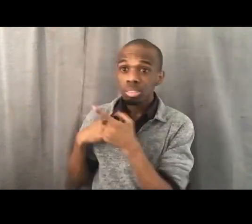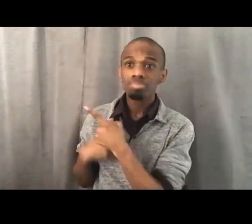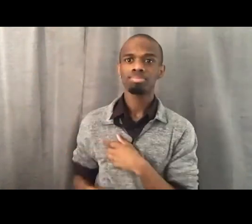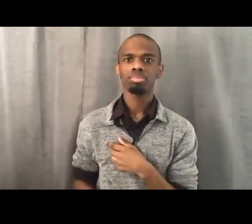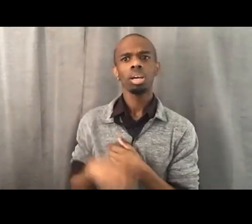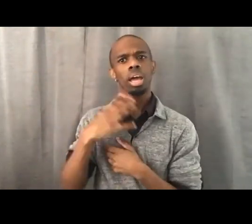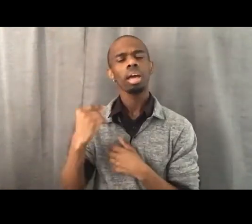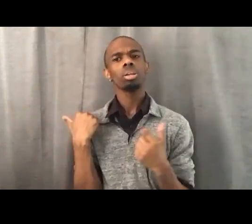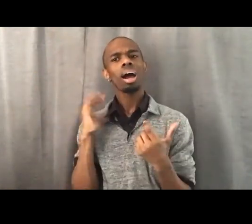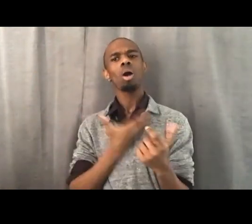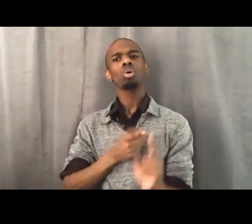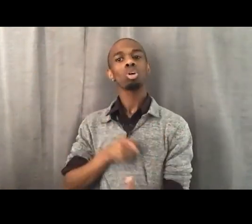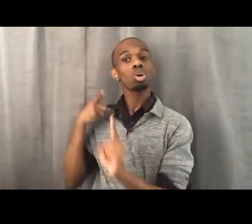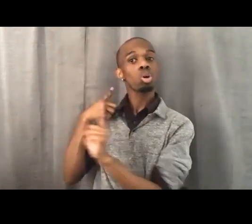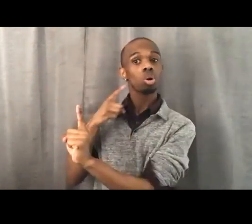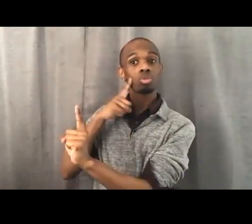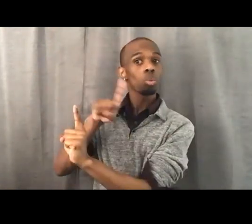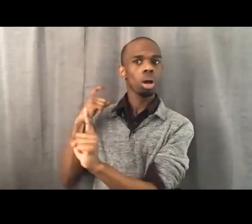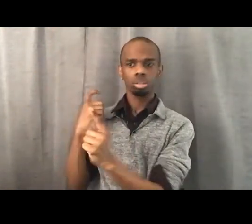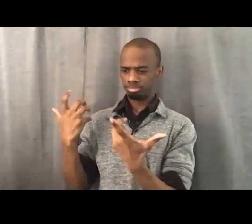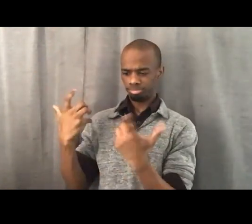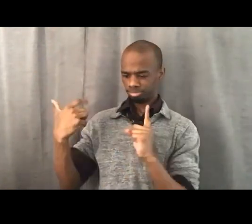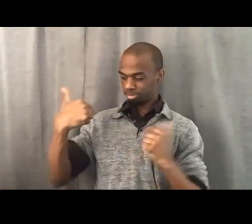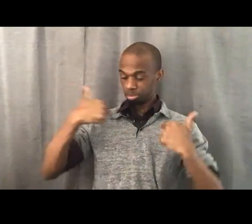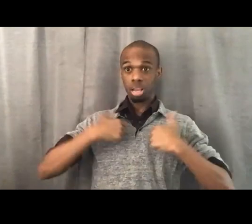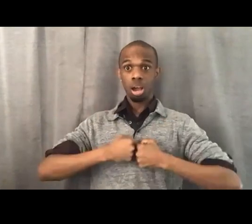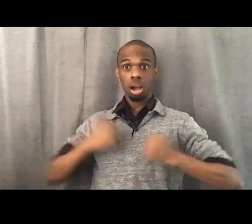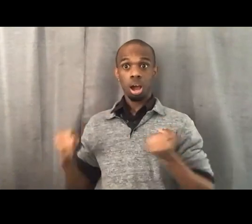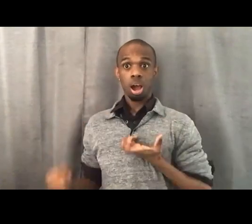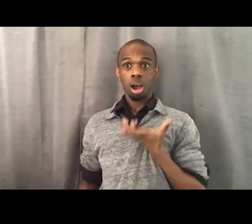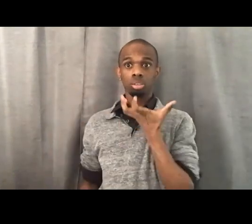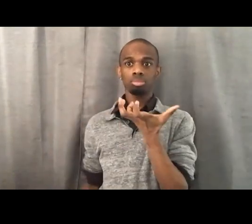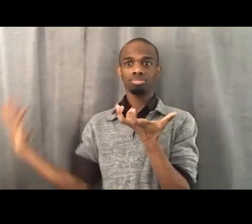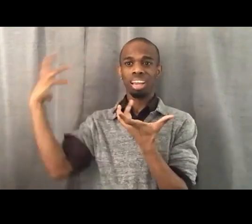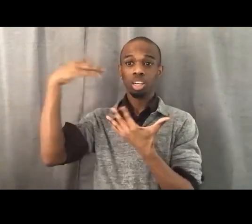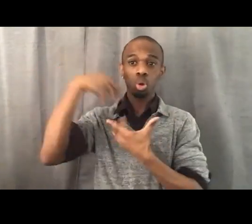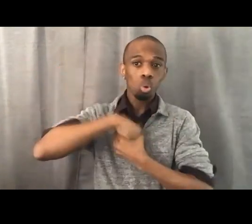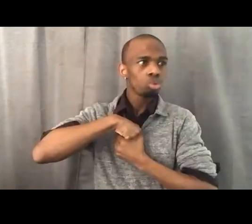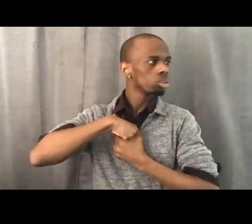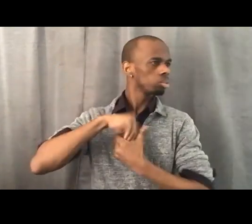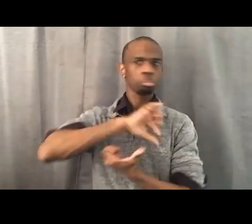What we see in contrast, is the fact that the very systems